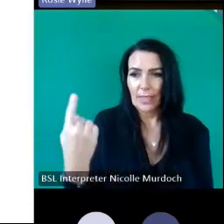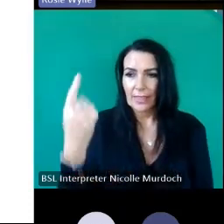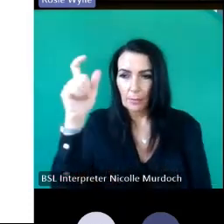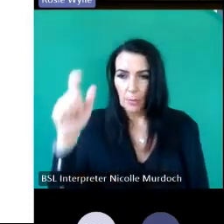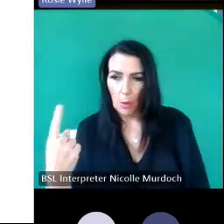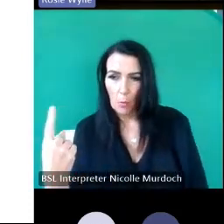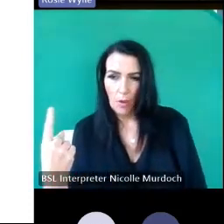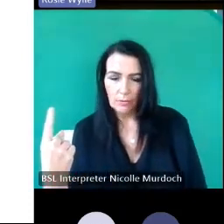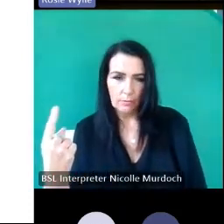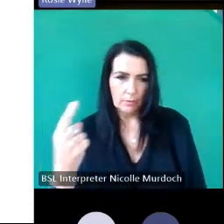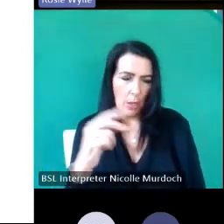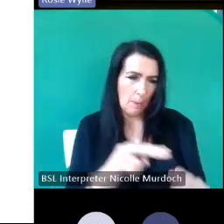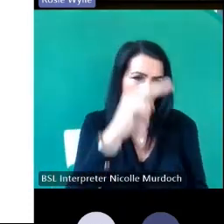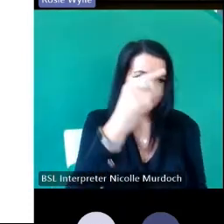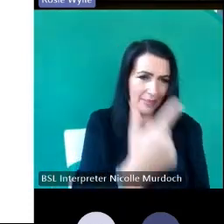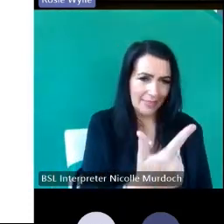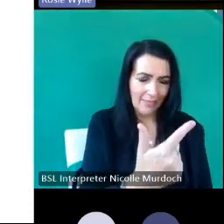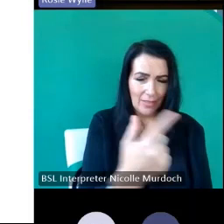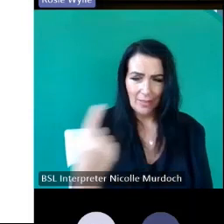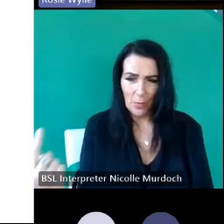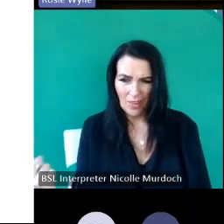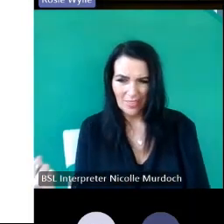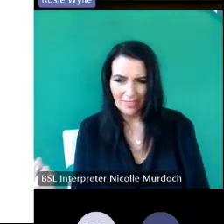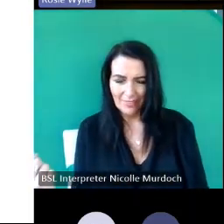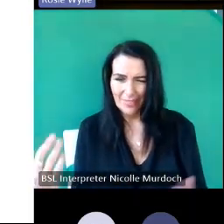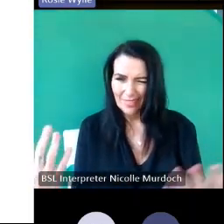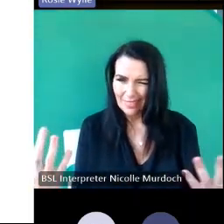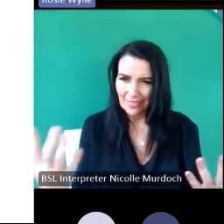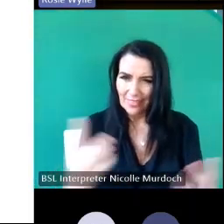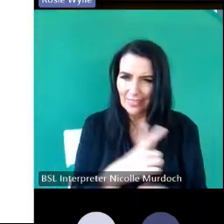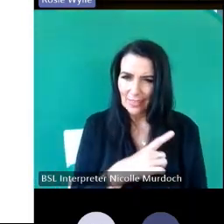get the Apprentice to put his mark on the on that stone as well and he got paid for eight